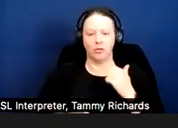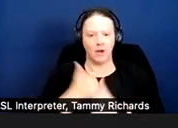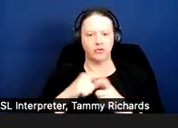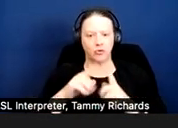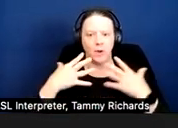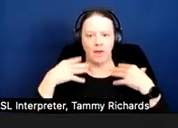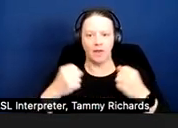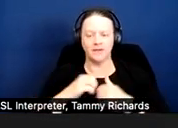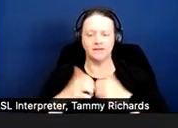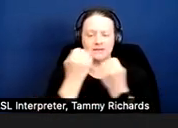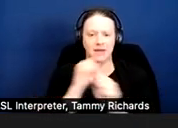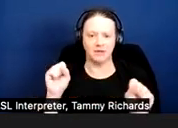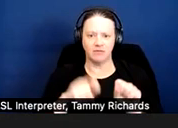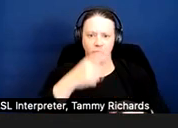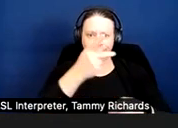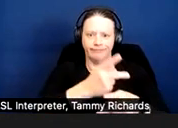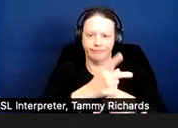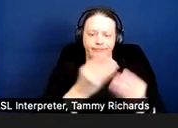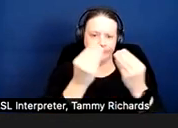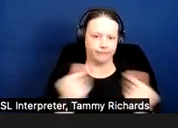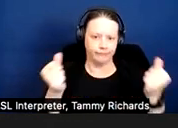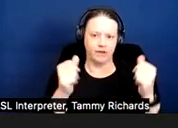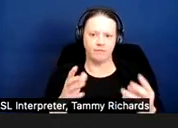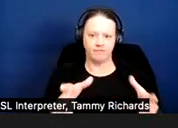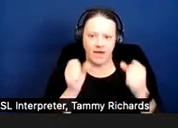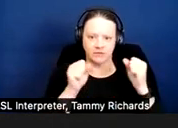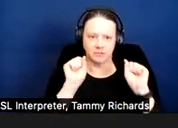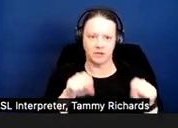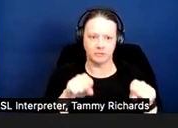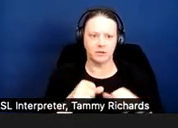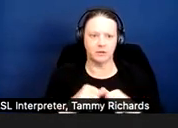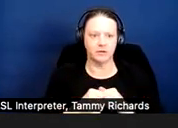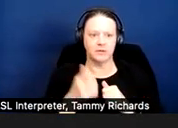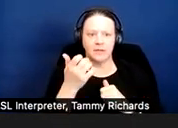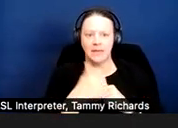Any outstanding rent, damage to property, or issues like that should be addressed as